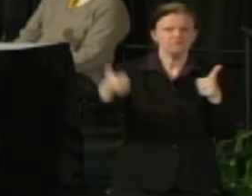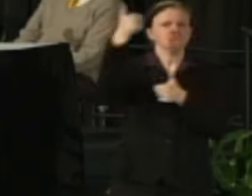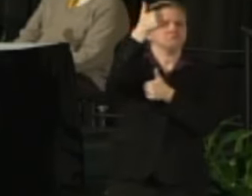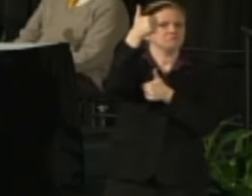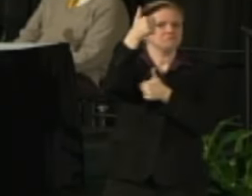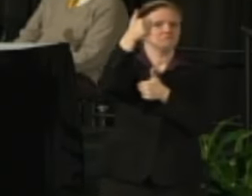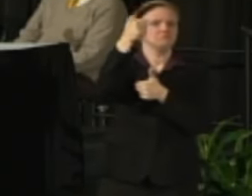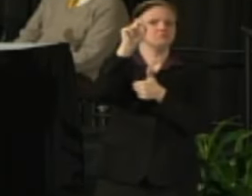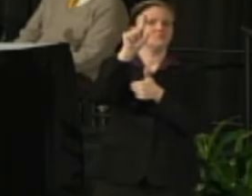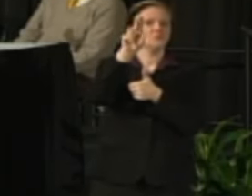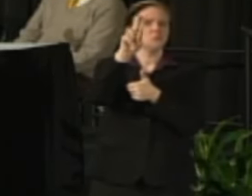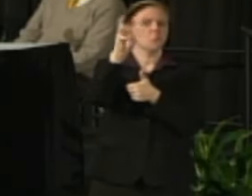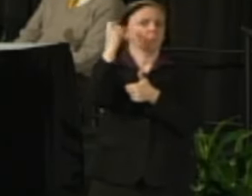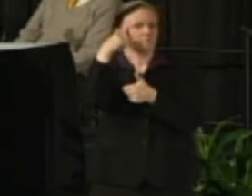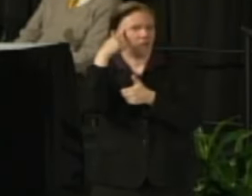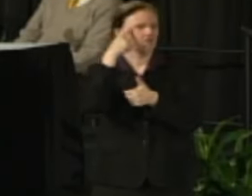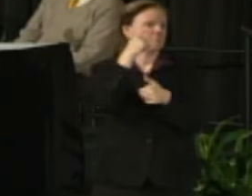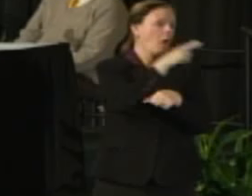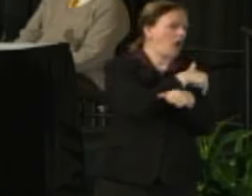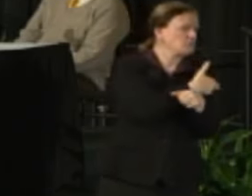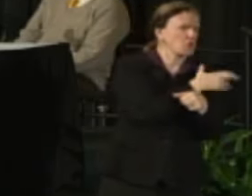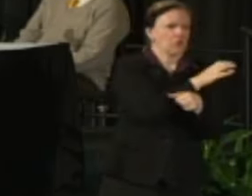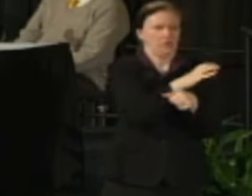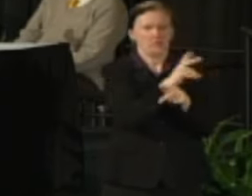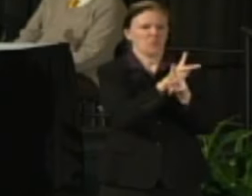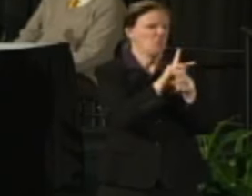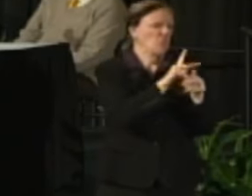hospital people, clinic people, Board of Regents.